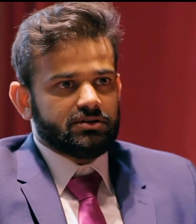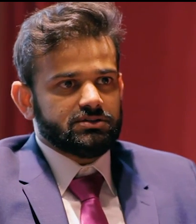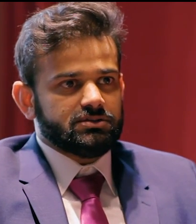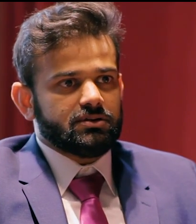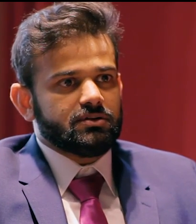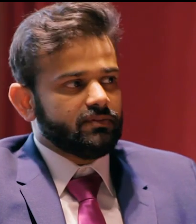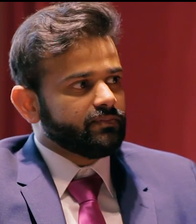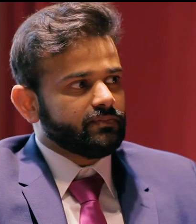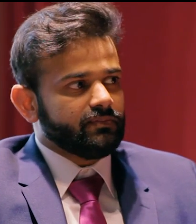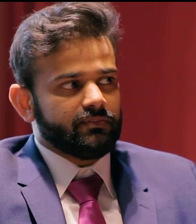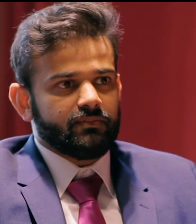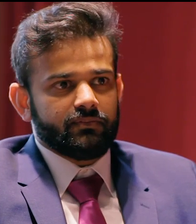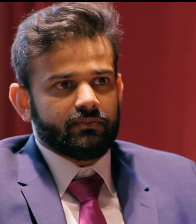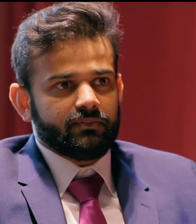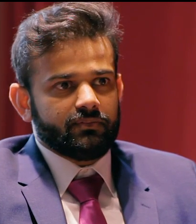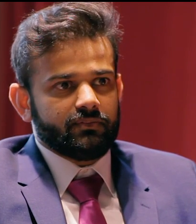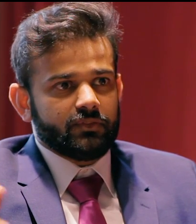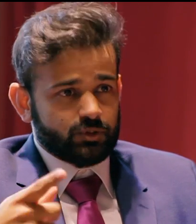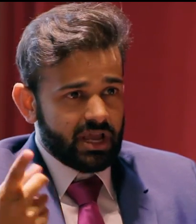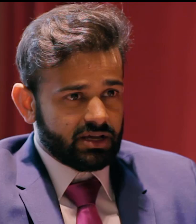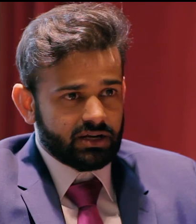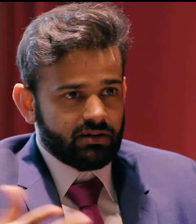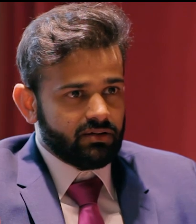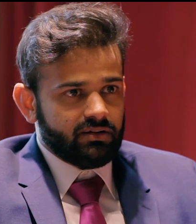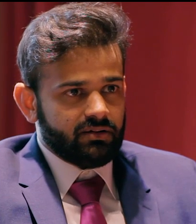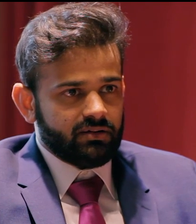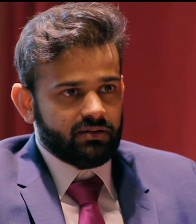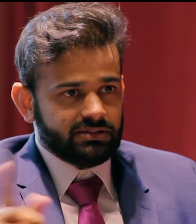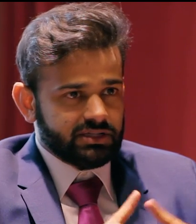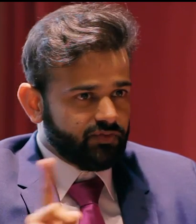So there are different disciplines, so what discipline are you looking at,